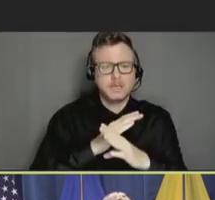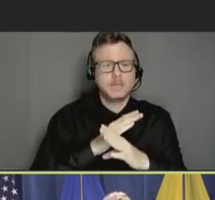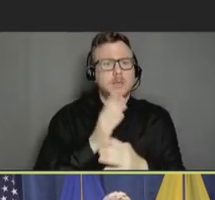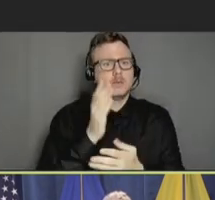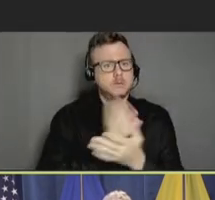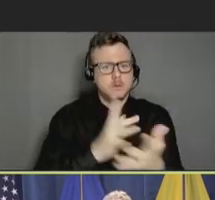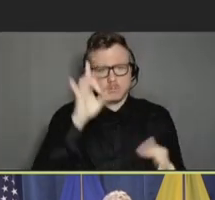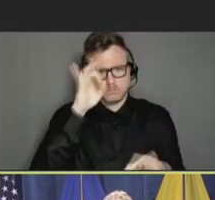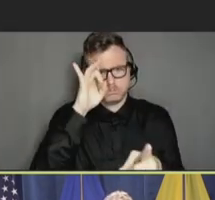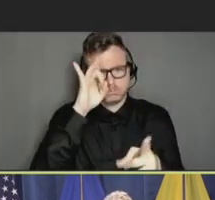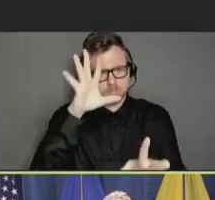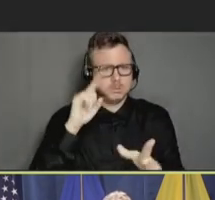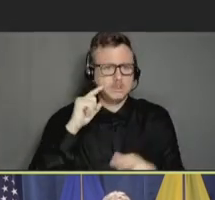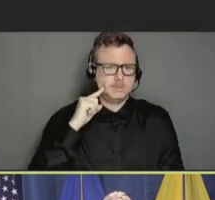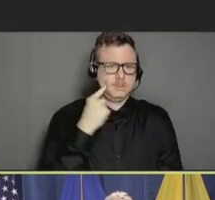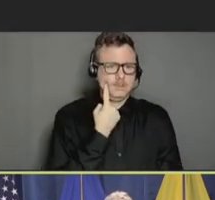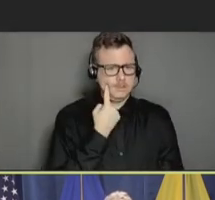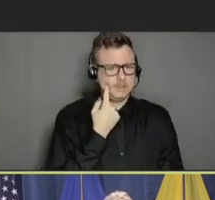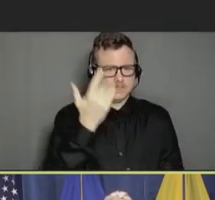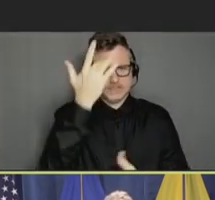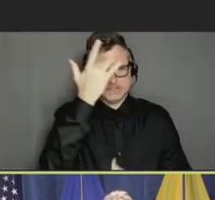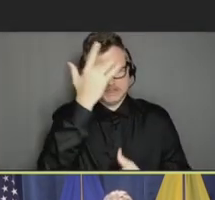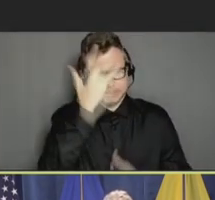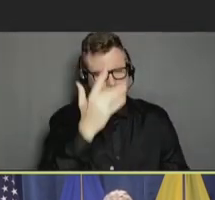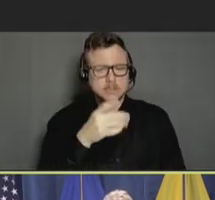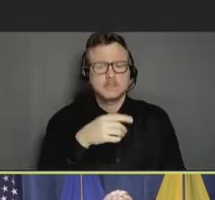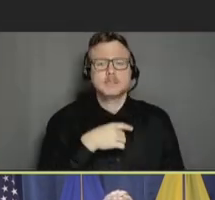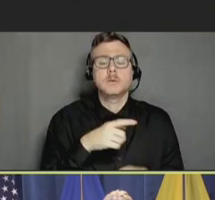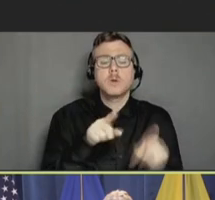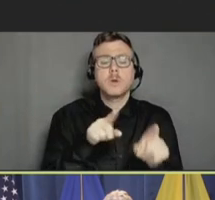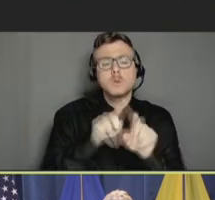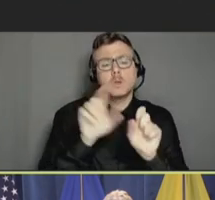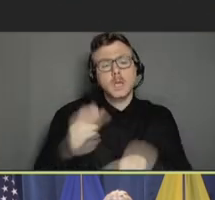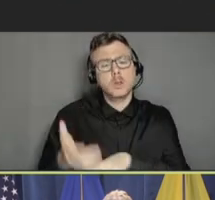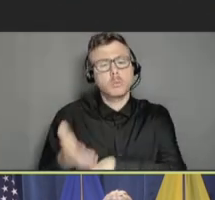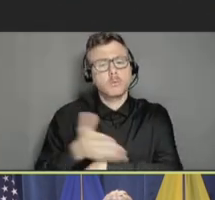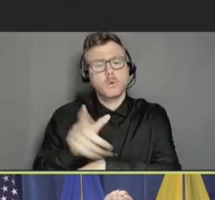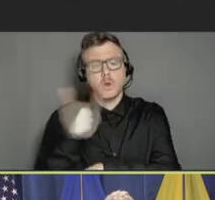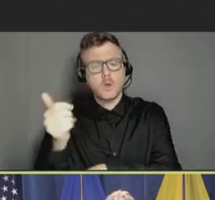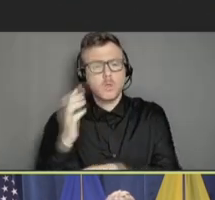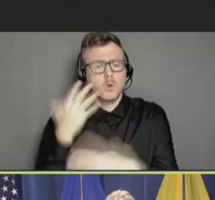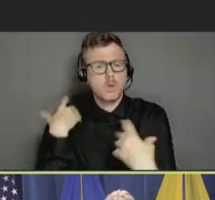But it can improve other healthcare inequities and make sure that healthcare services are